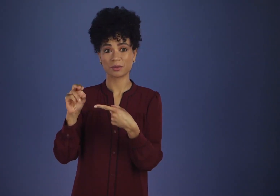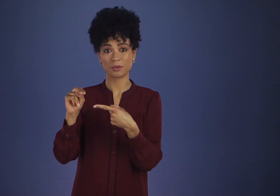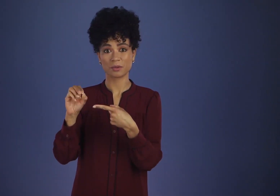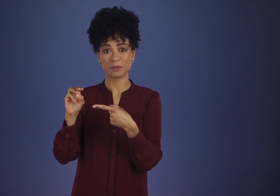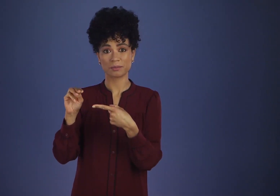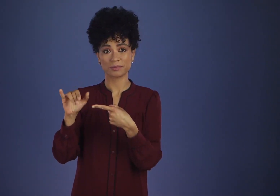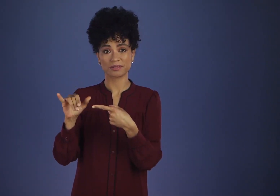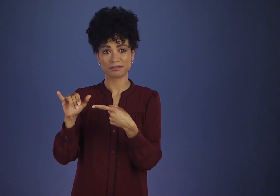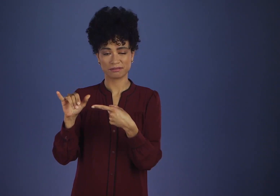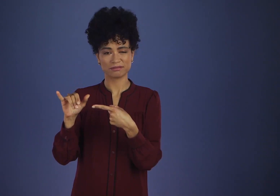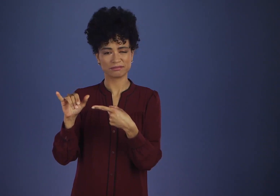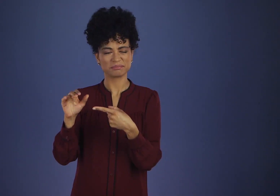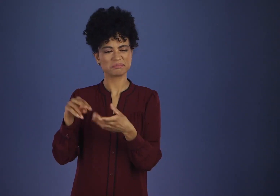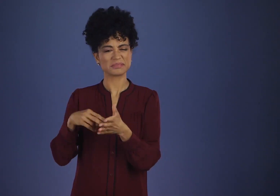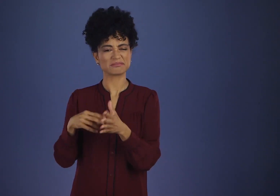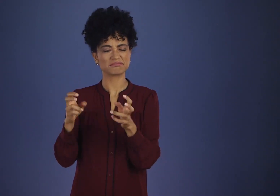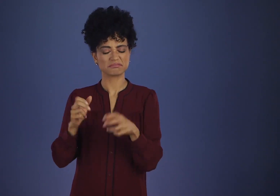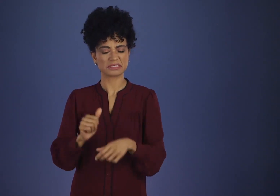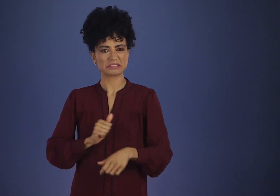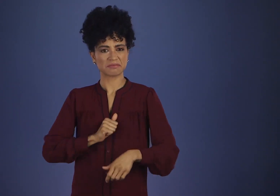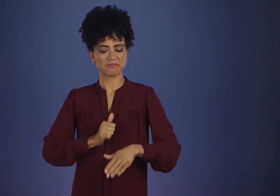Autonomy is a ten-dollar word.